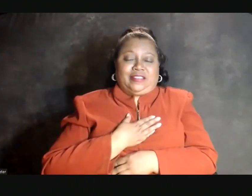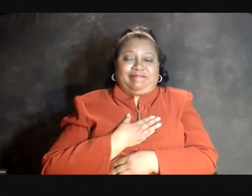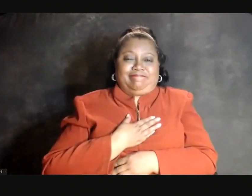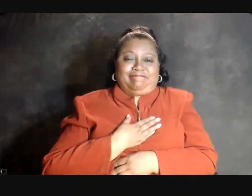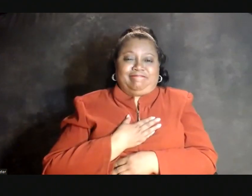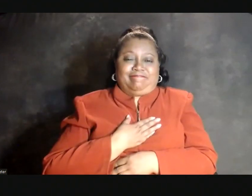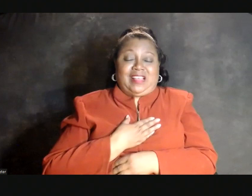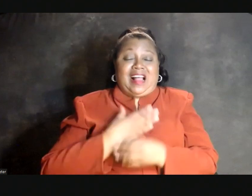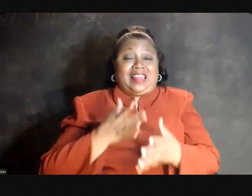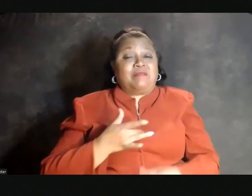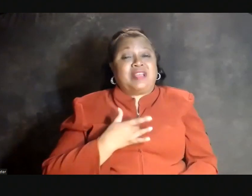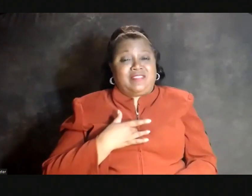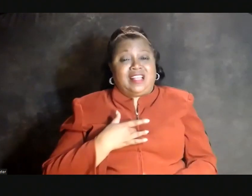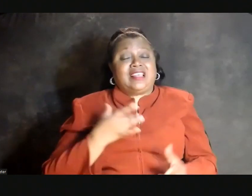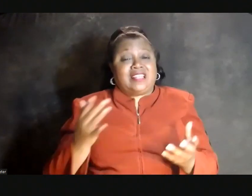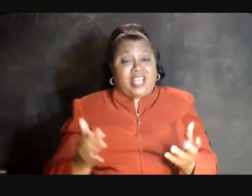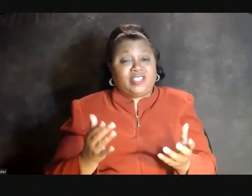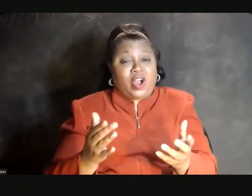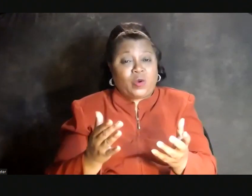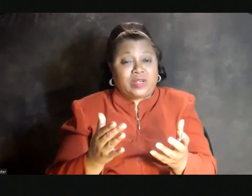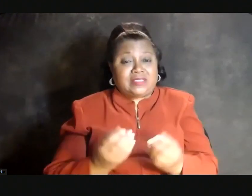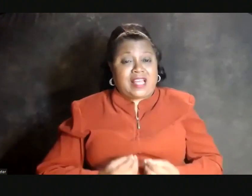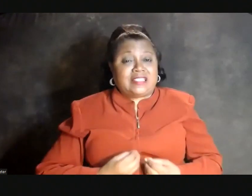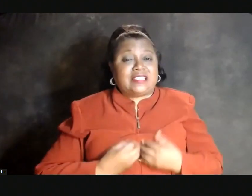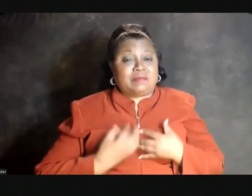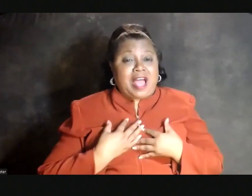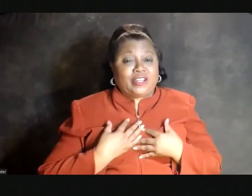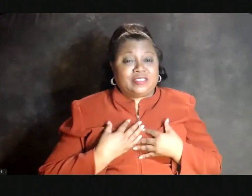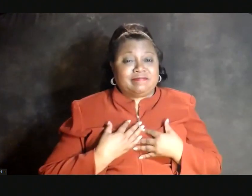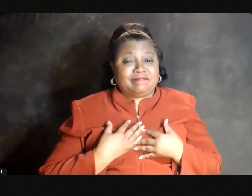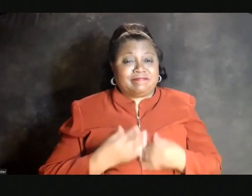left me feeling encouraged and inspired.